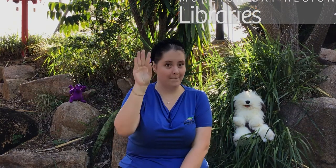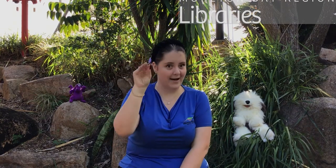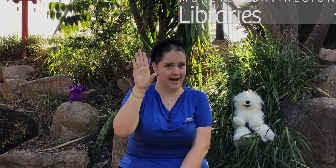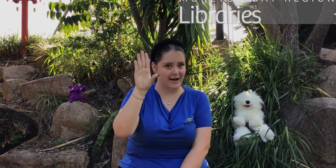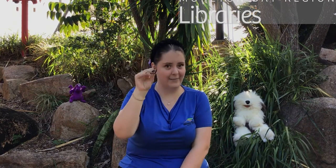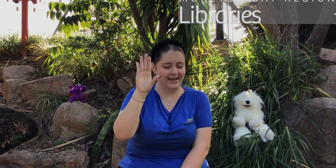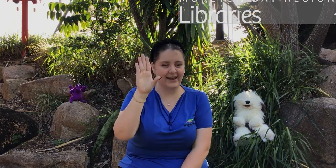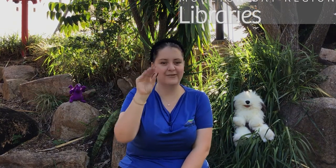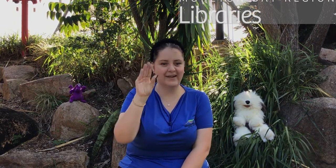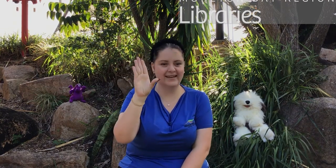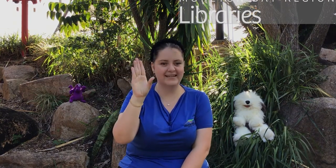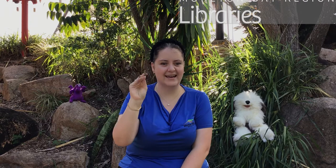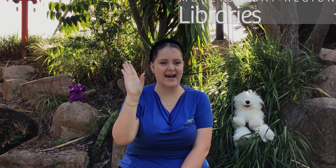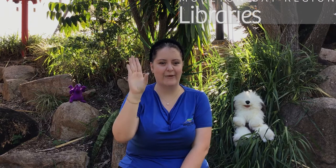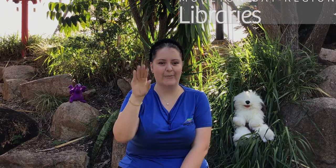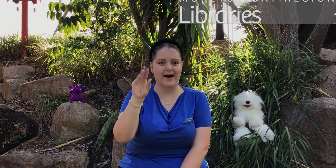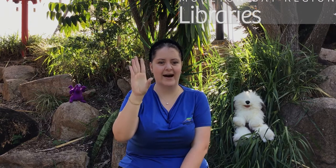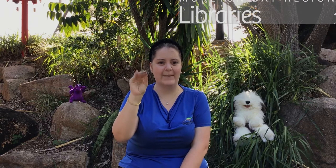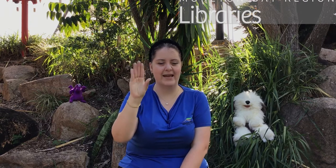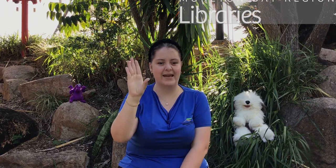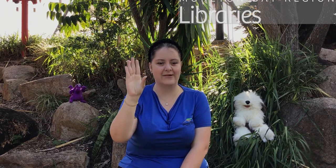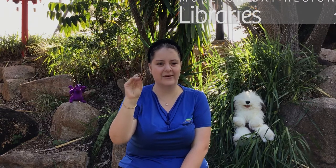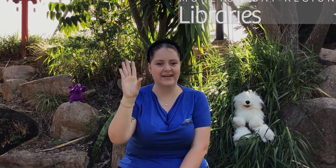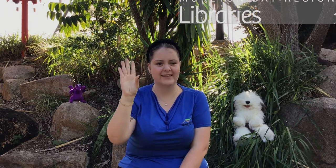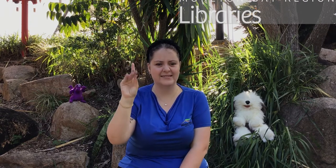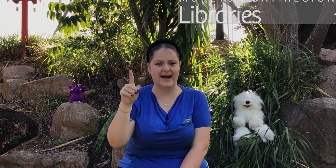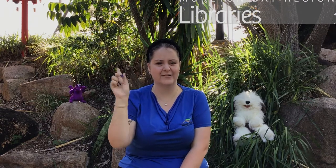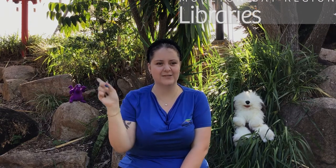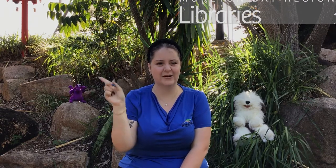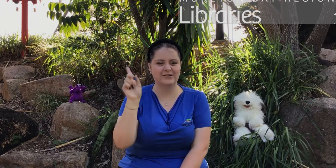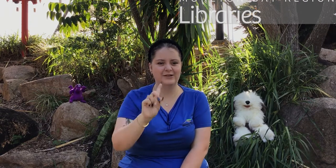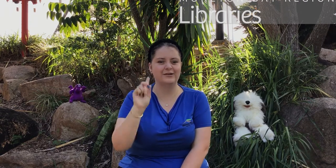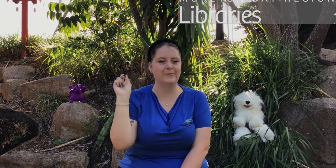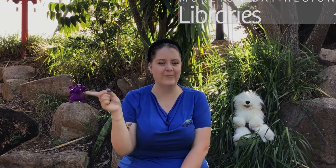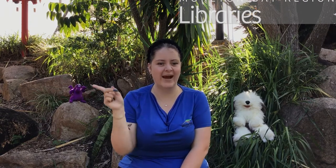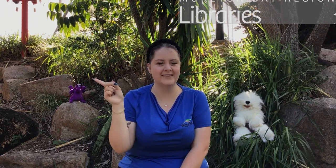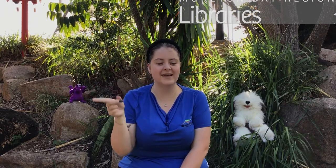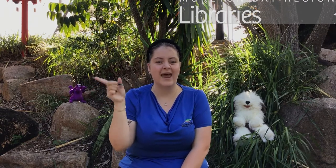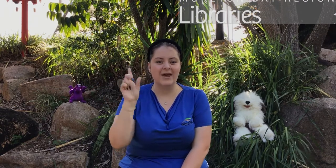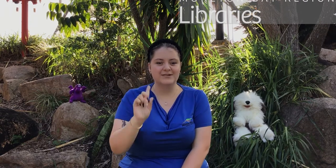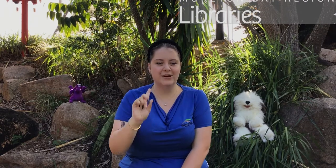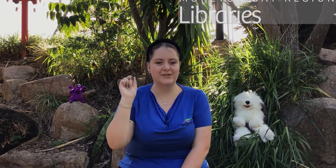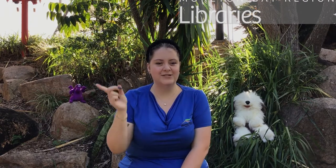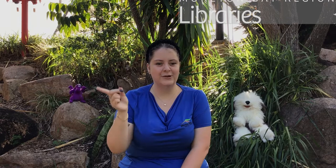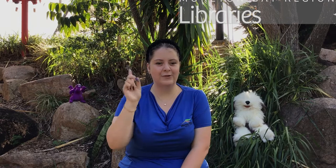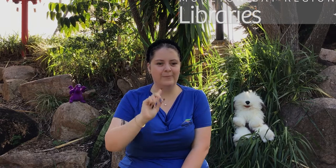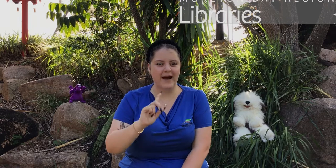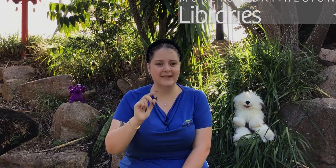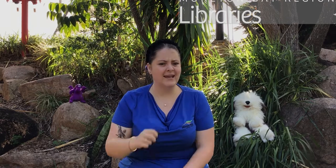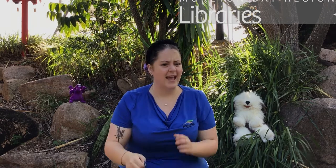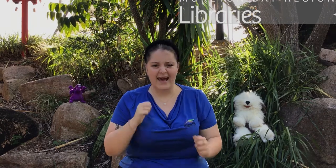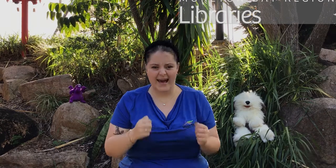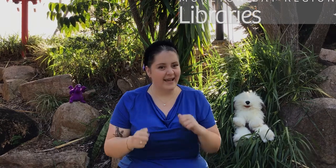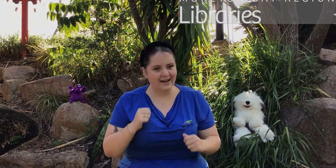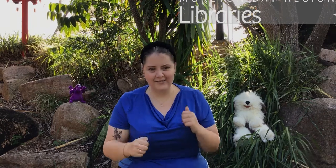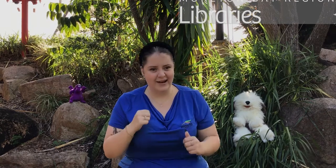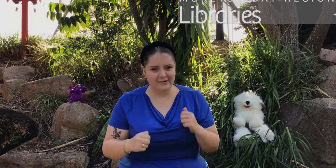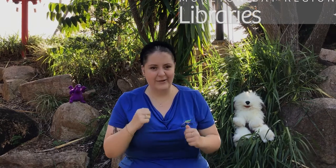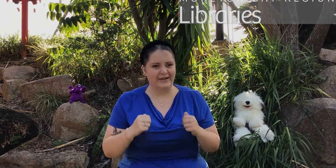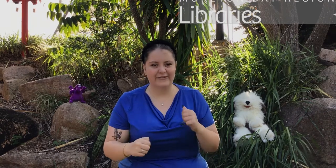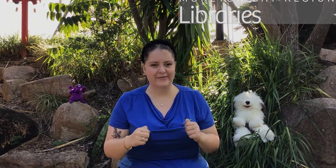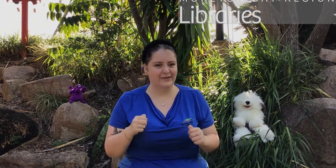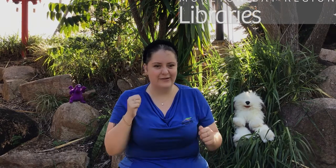'Mommy crocodile, mommy crocodile don't you bite! don't you bite! I can run away from you,